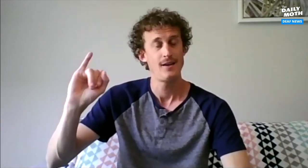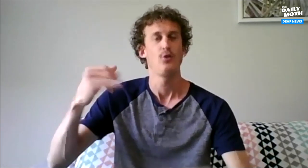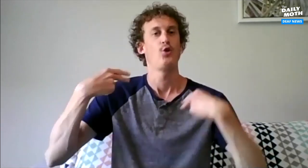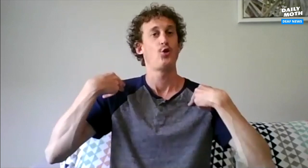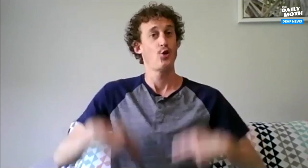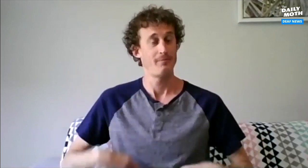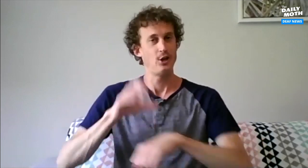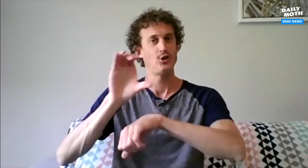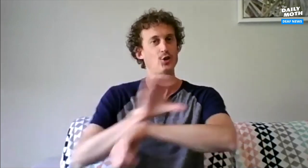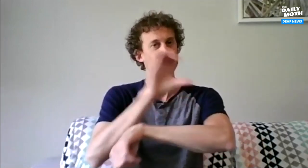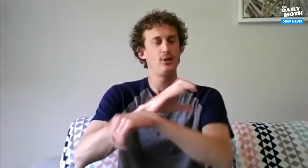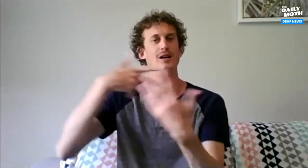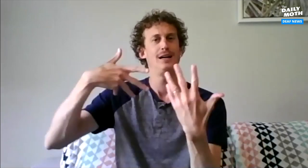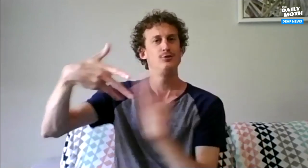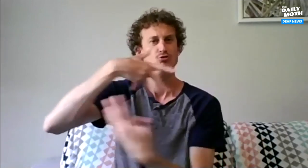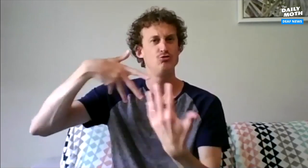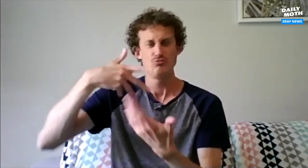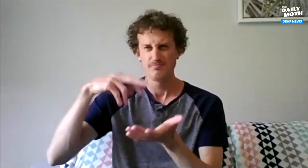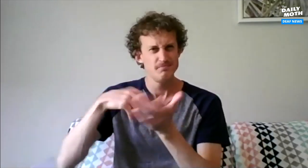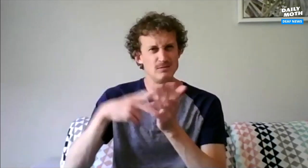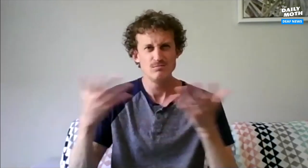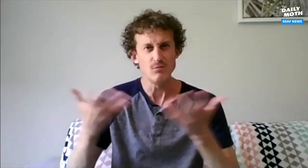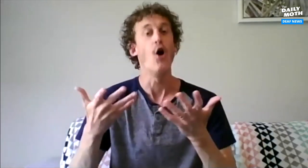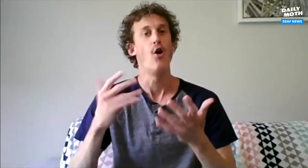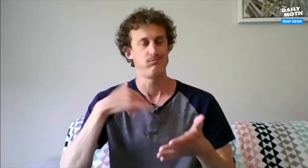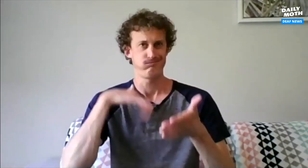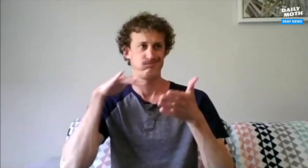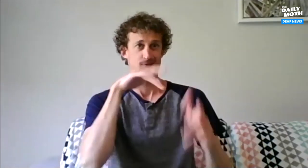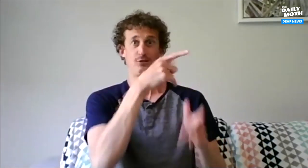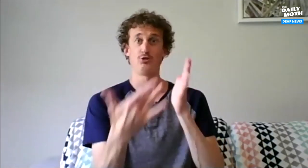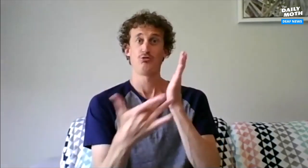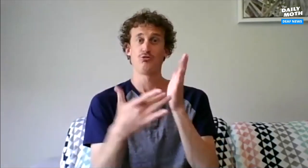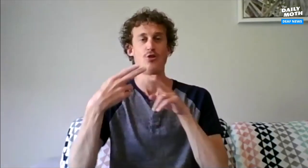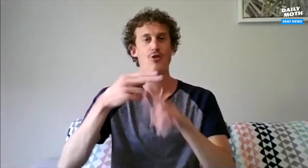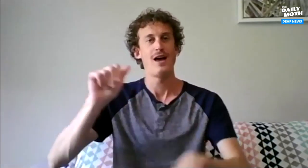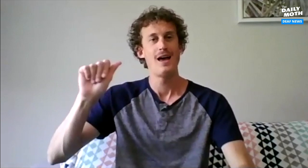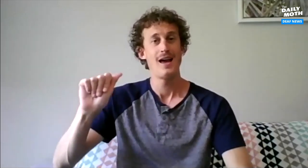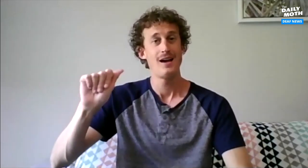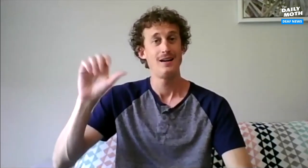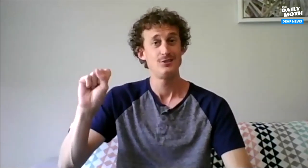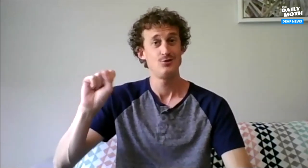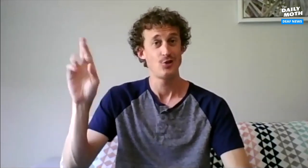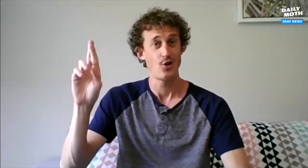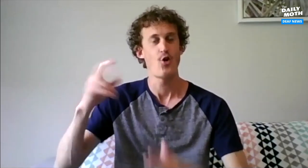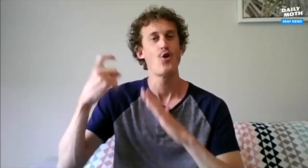Human Computer Interaction. That means I study the technology called ASR,